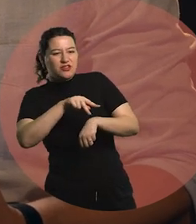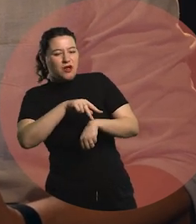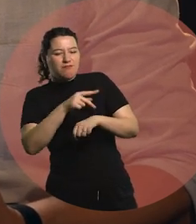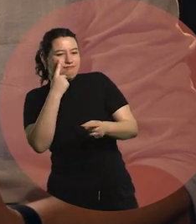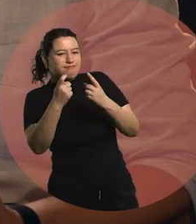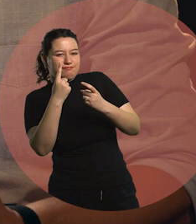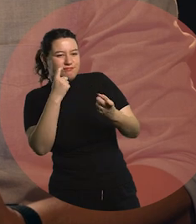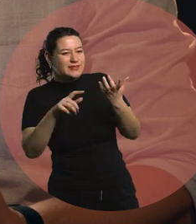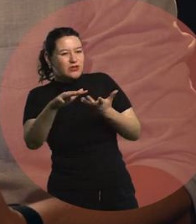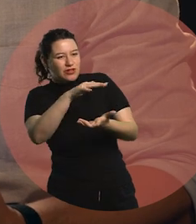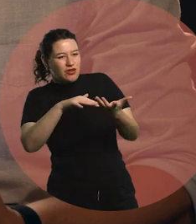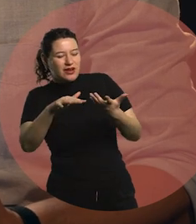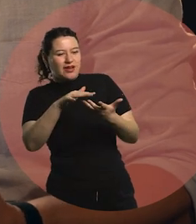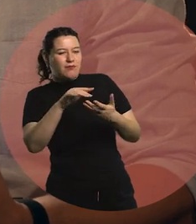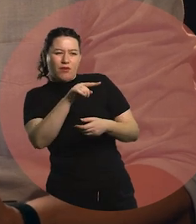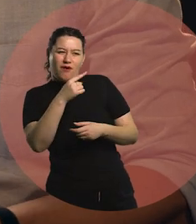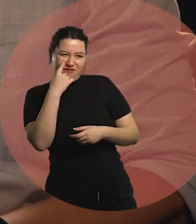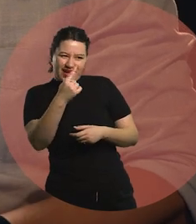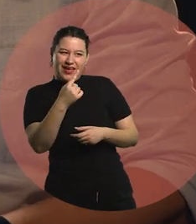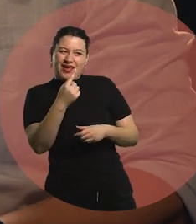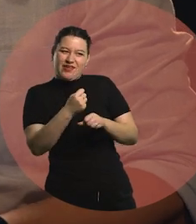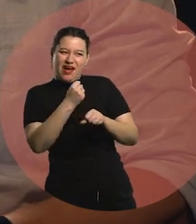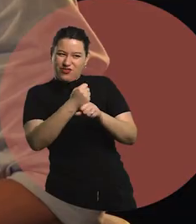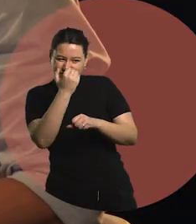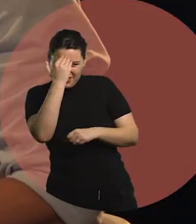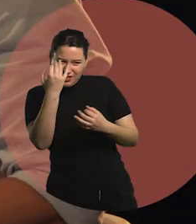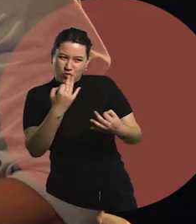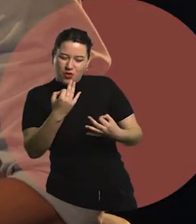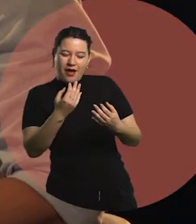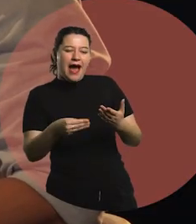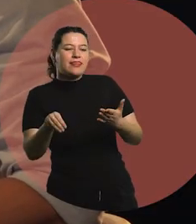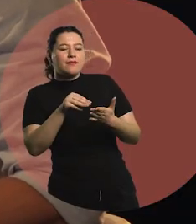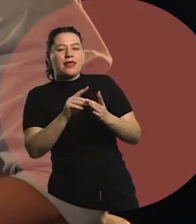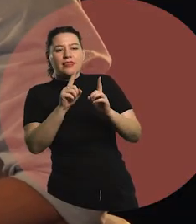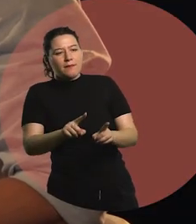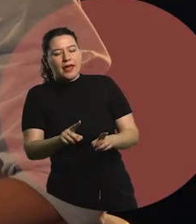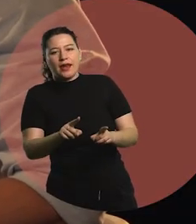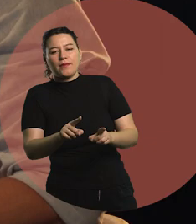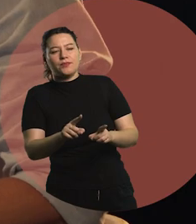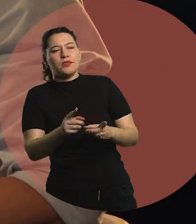you see as your teaching way, and how to work on it?